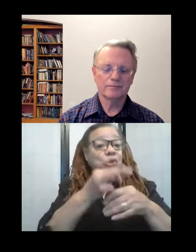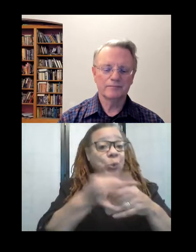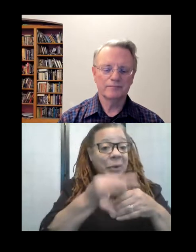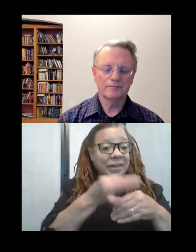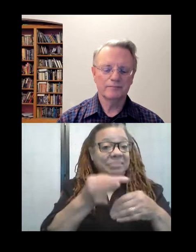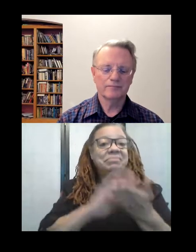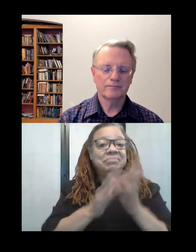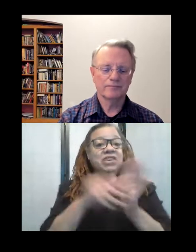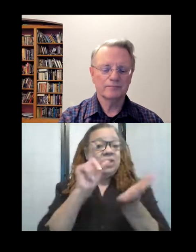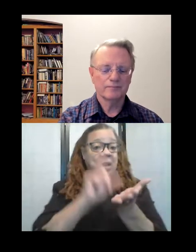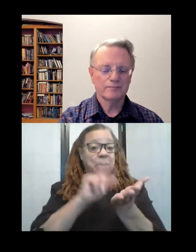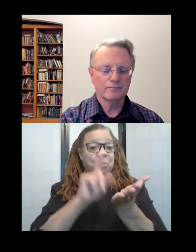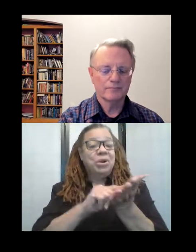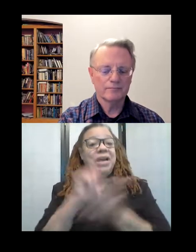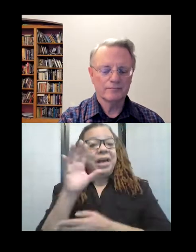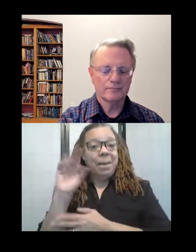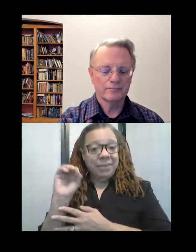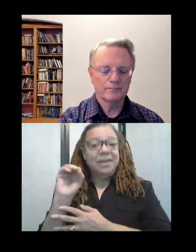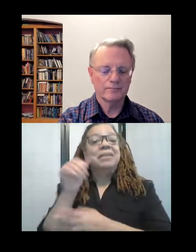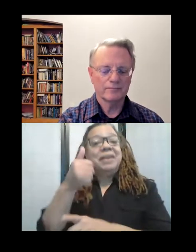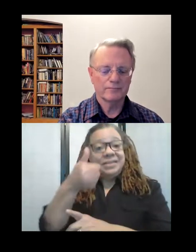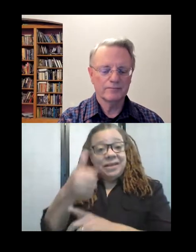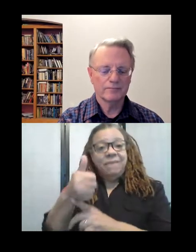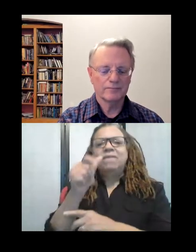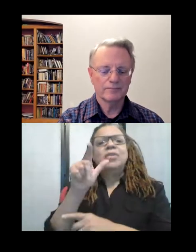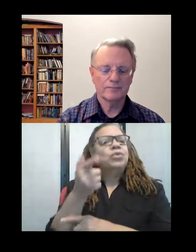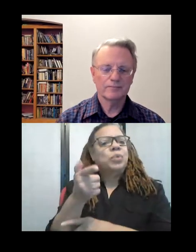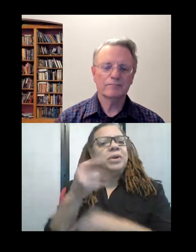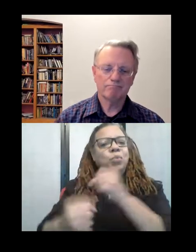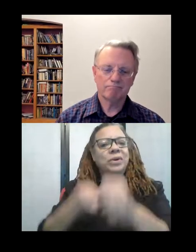company, and for the past 21 years, to art quilts.